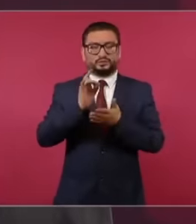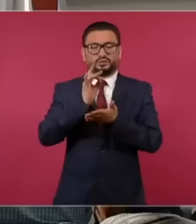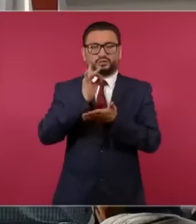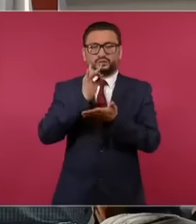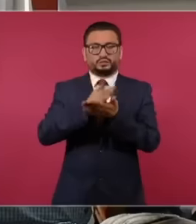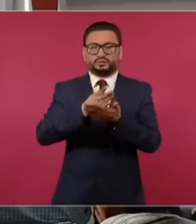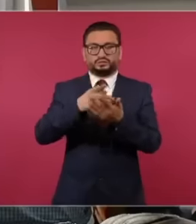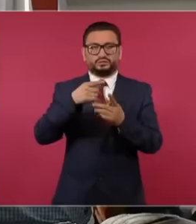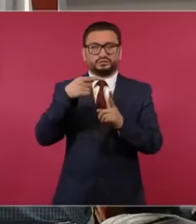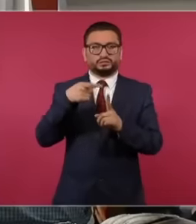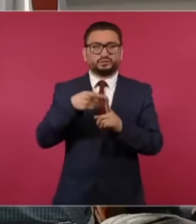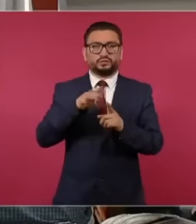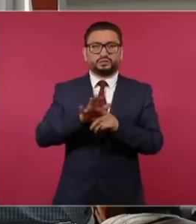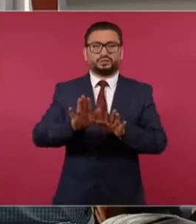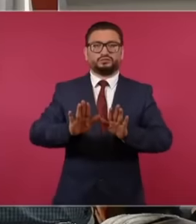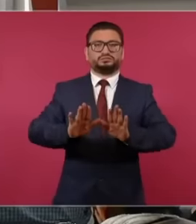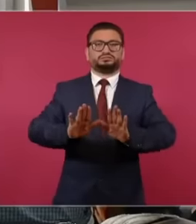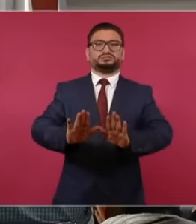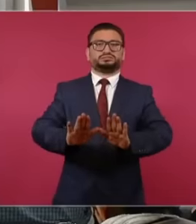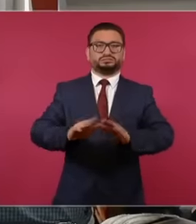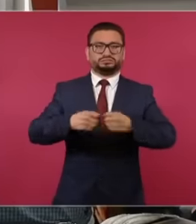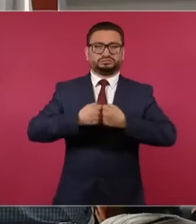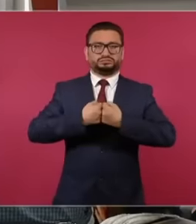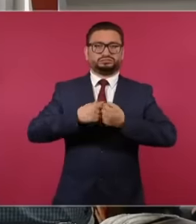containment,